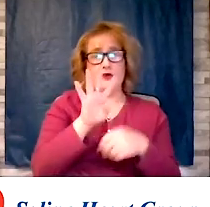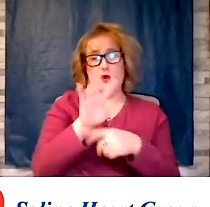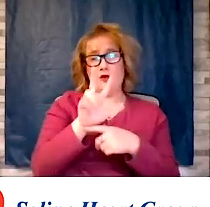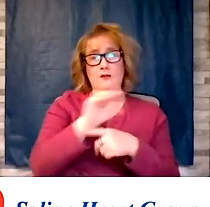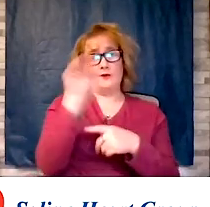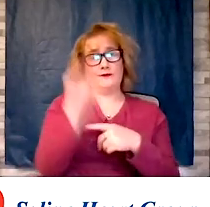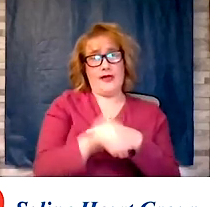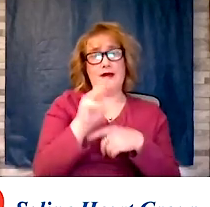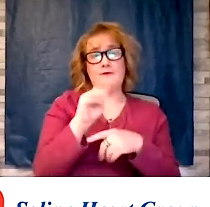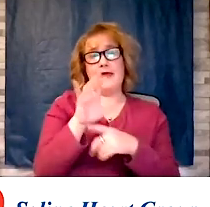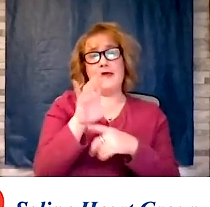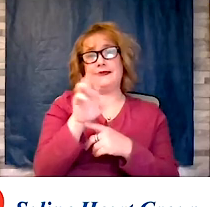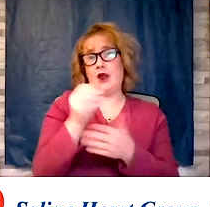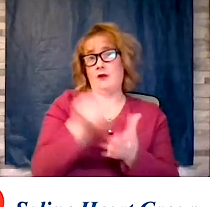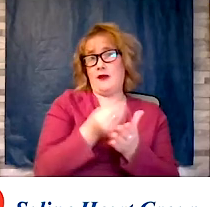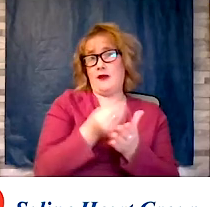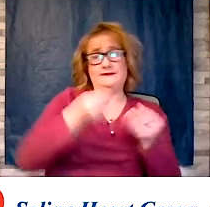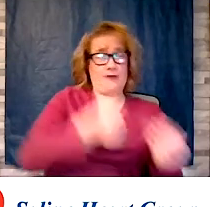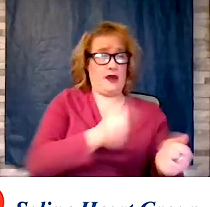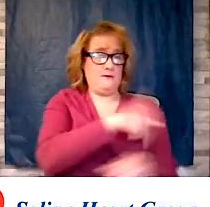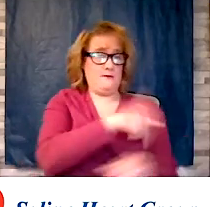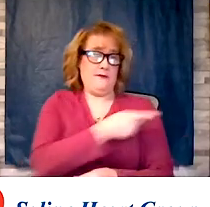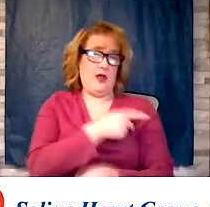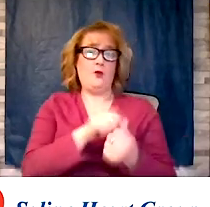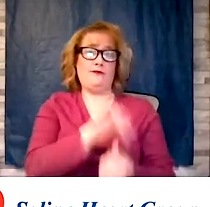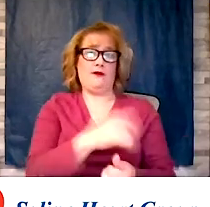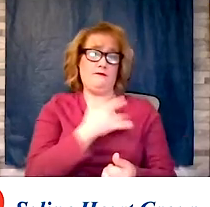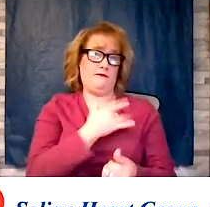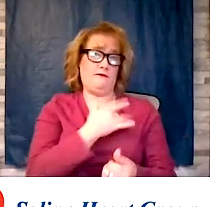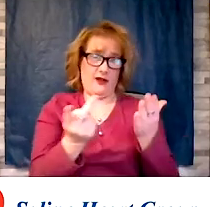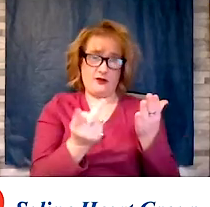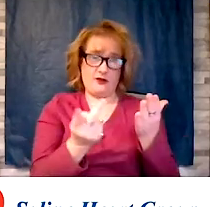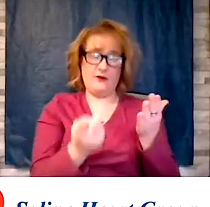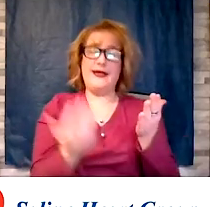patients with congestive heart failure and again, much of this is related to uncontrolled